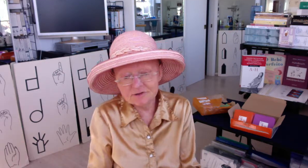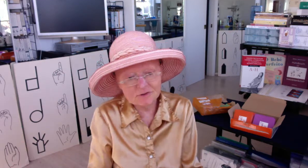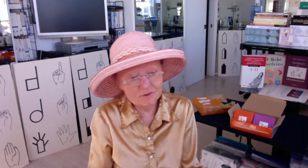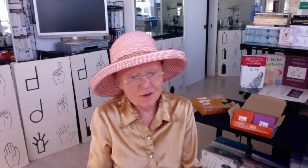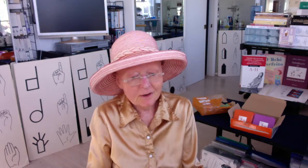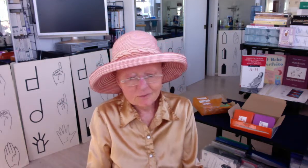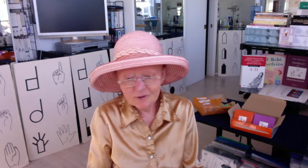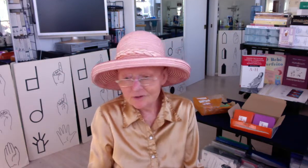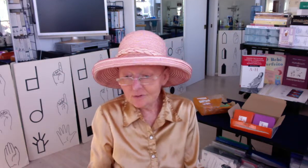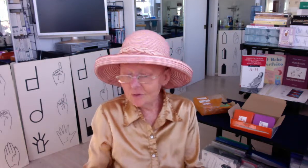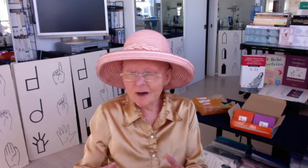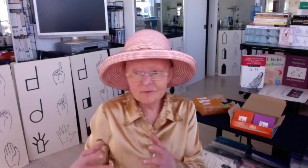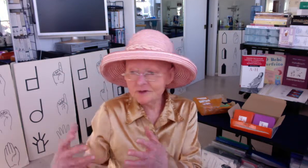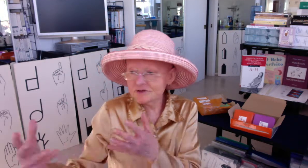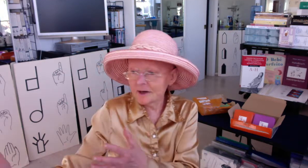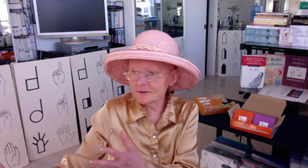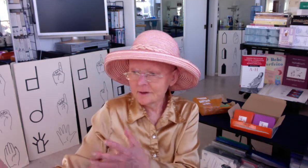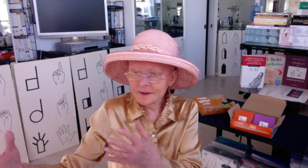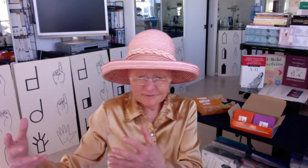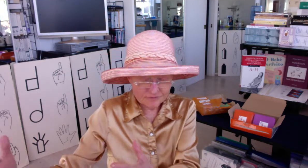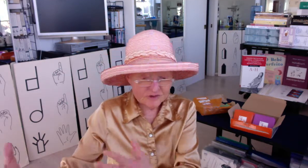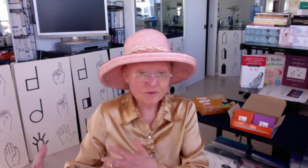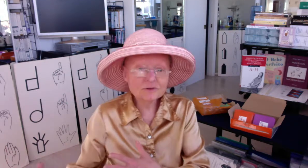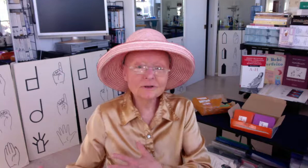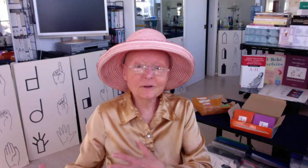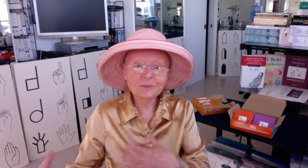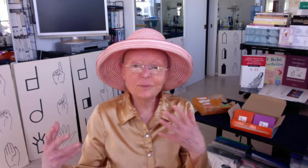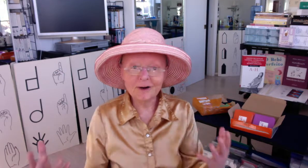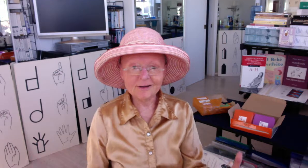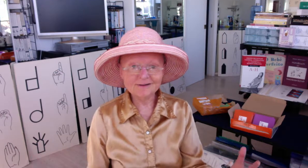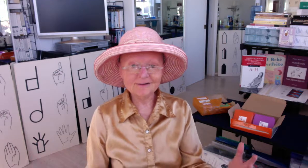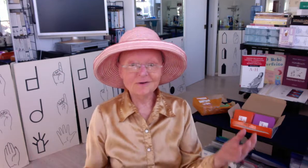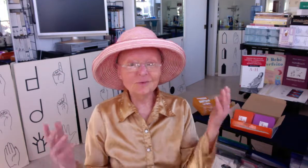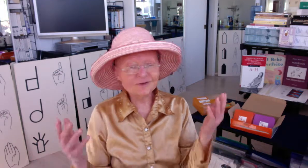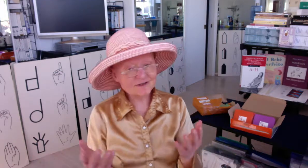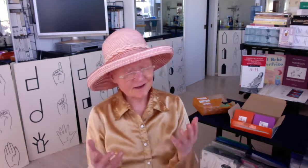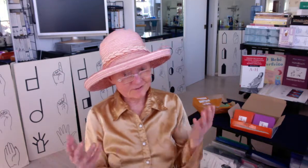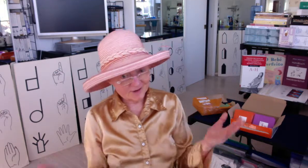So we don't know how they sign in French Switzerland, but with SignWriting